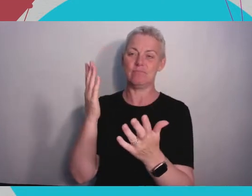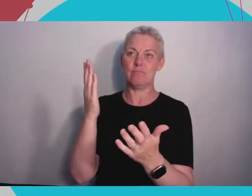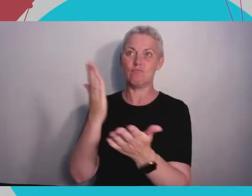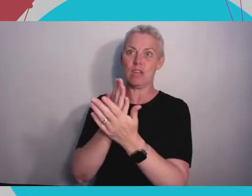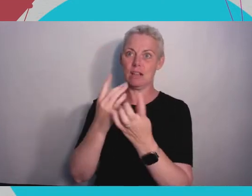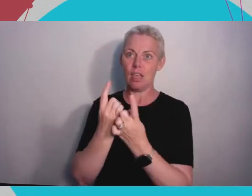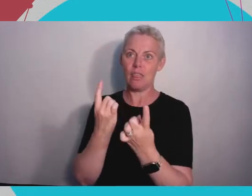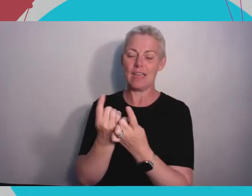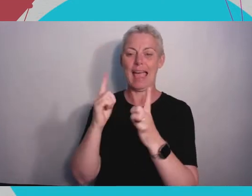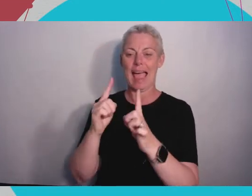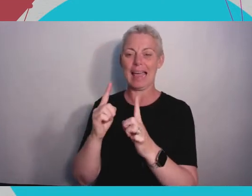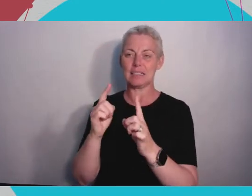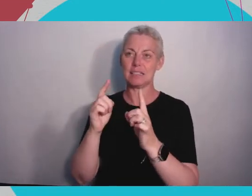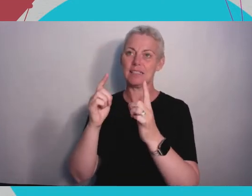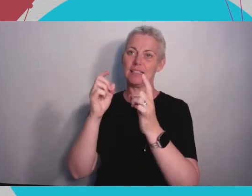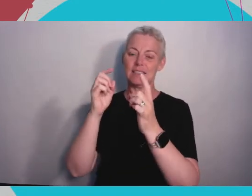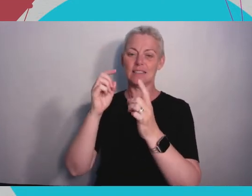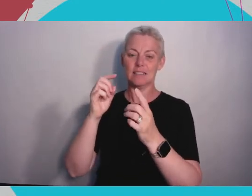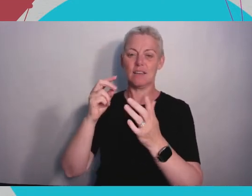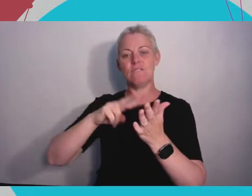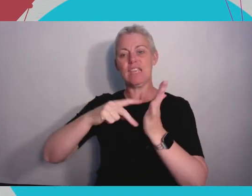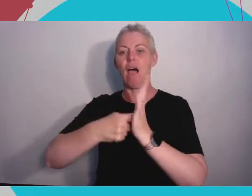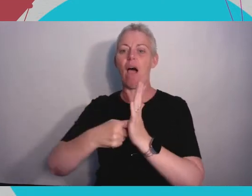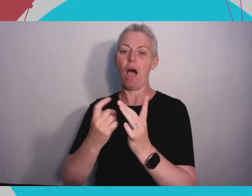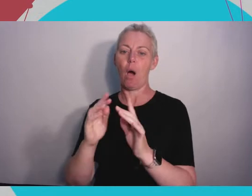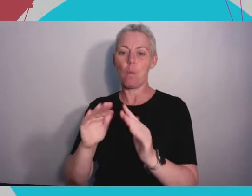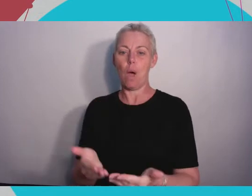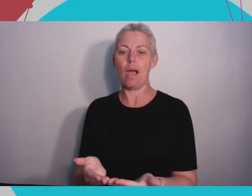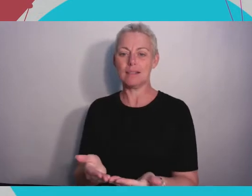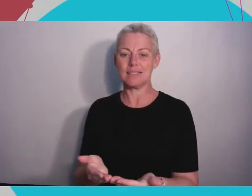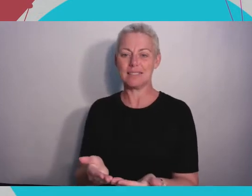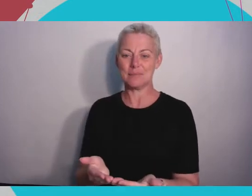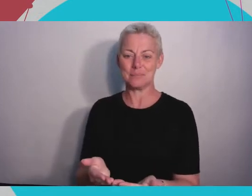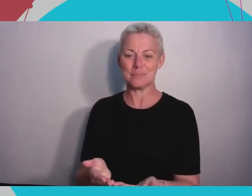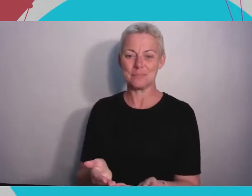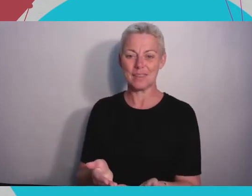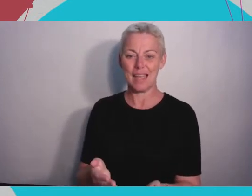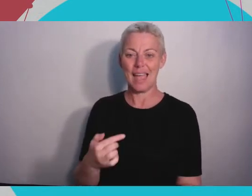going to accept interacting with things using controllers or devices you're not going to